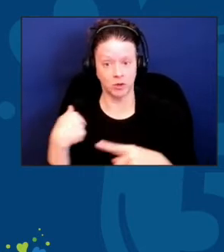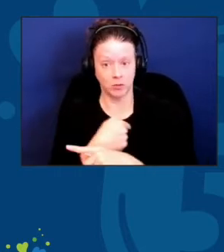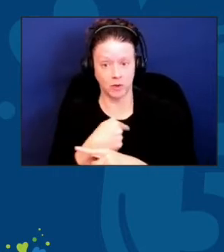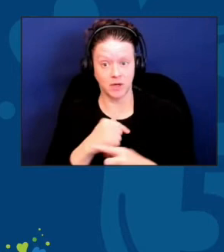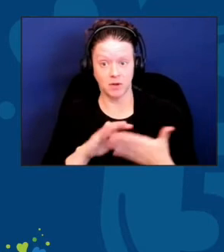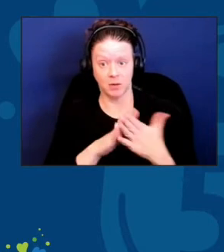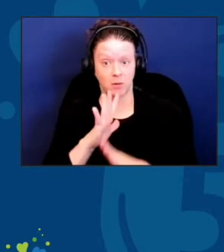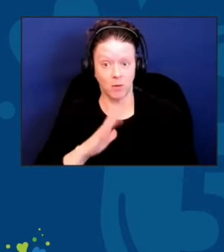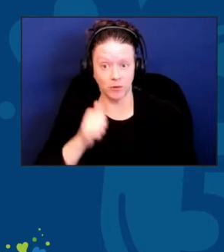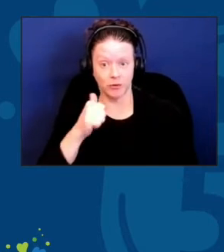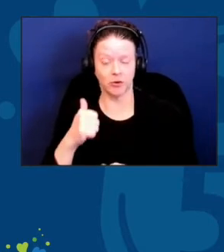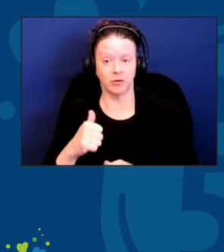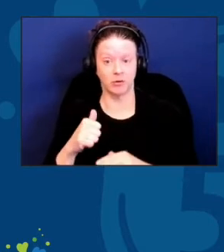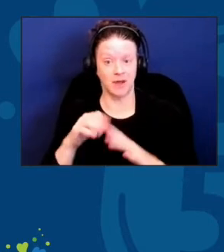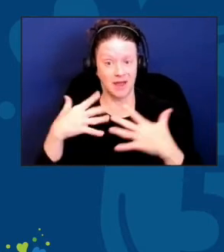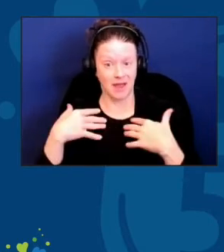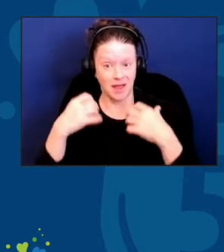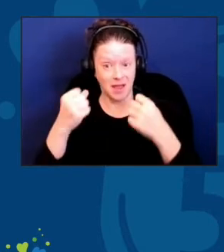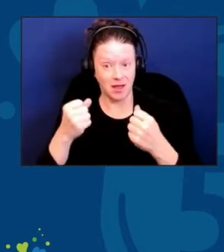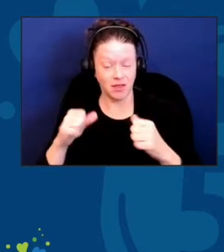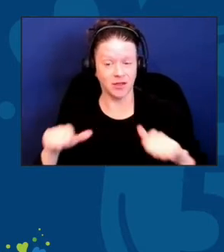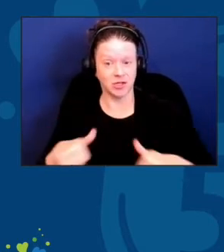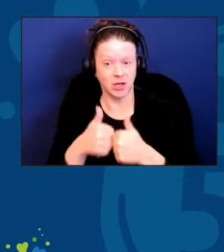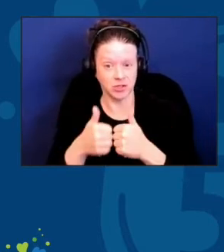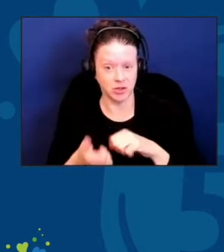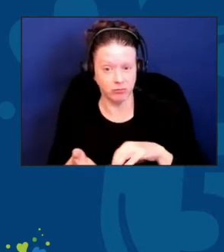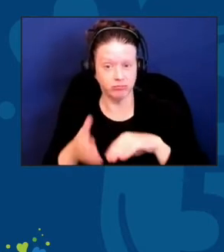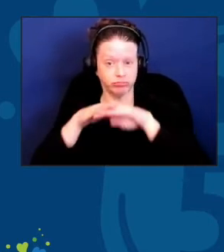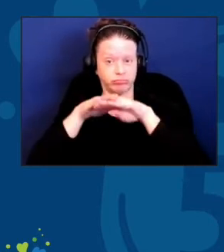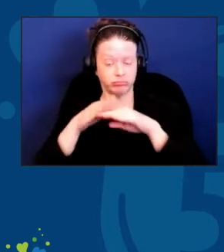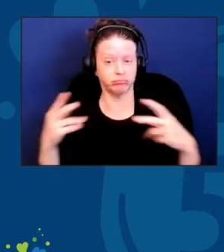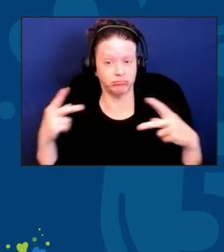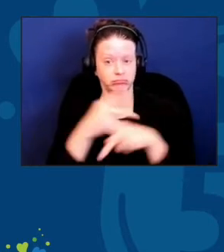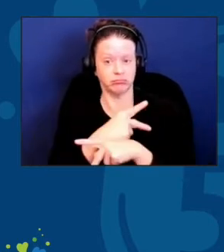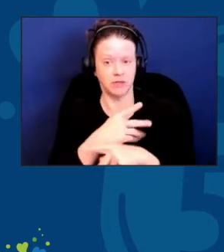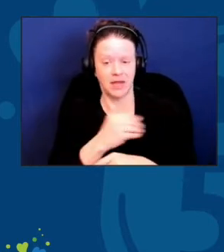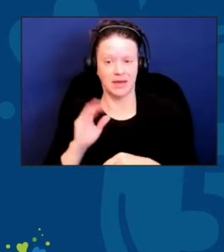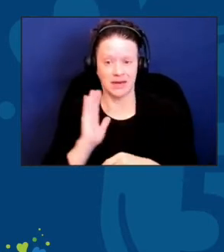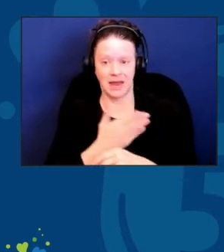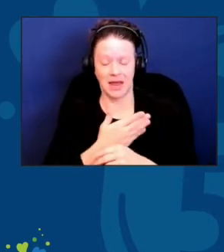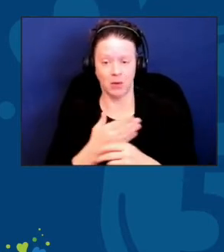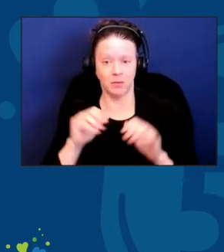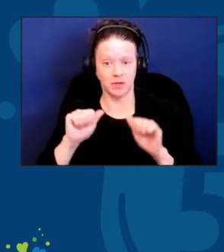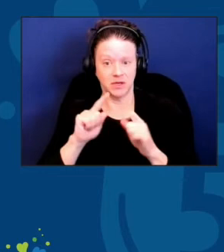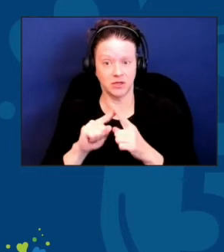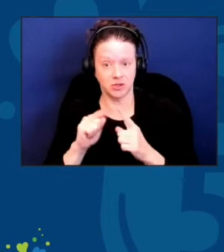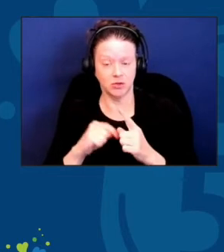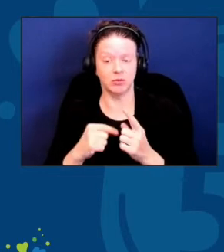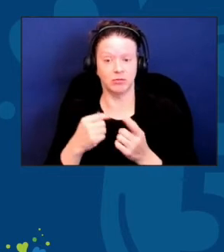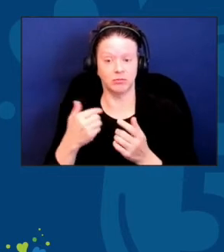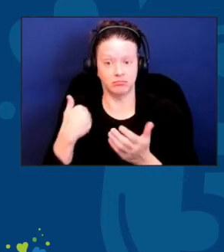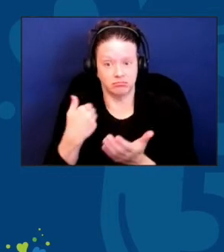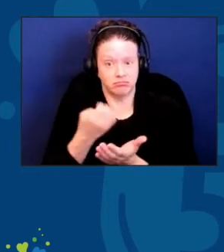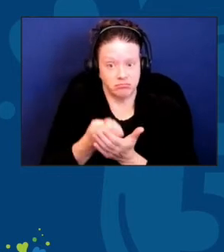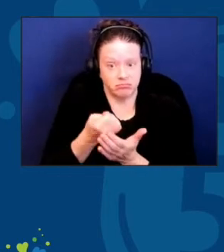to our health and to our economic viability that create food insecurities.